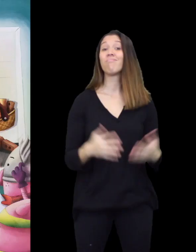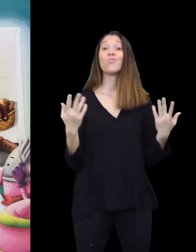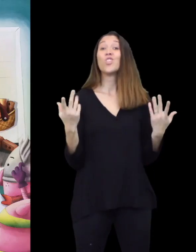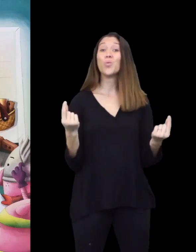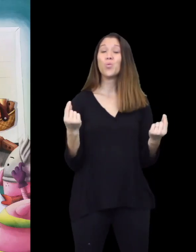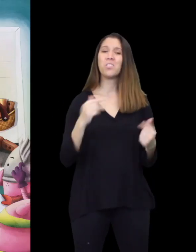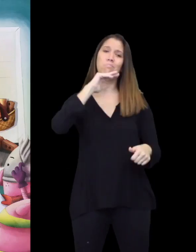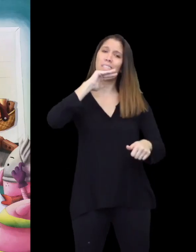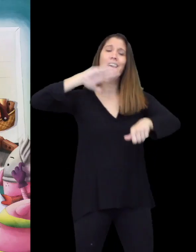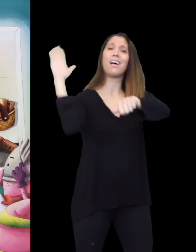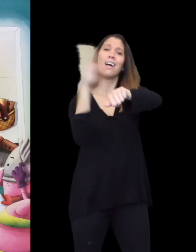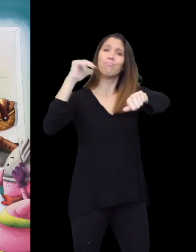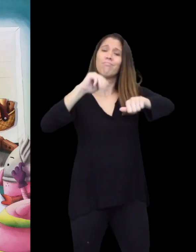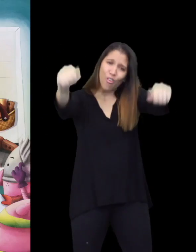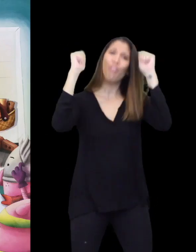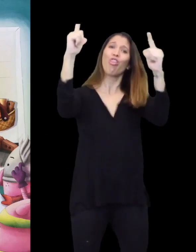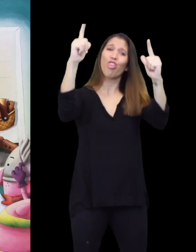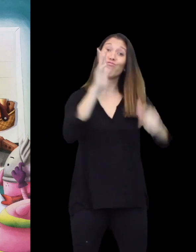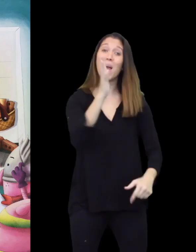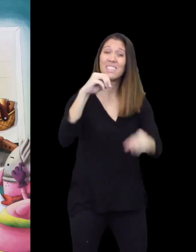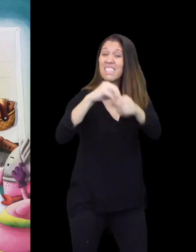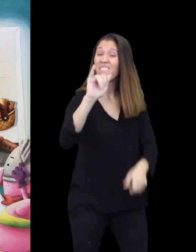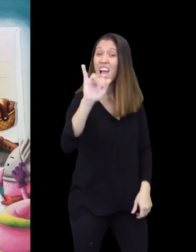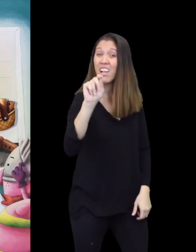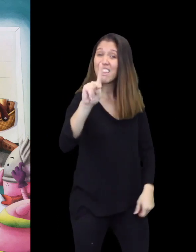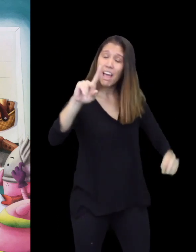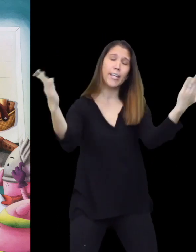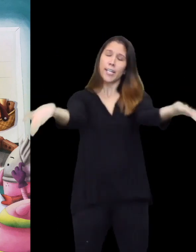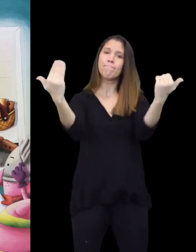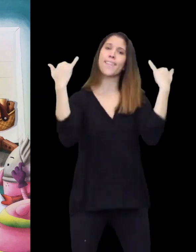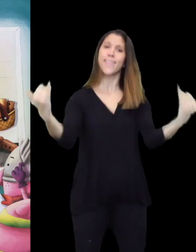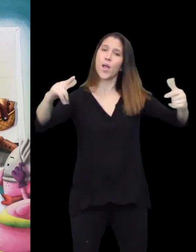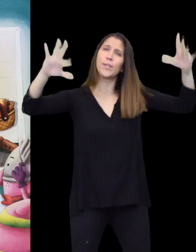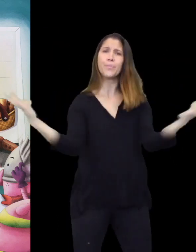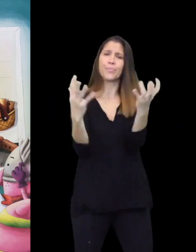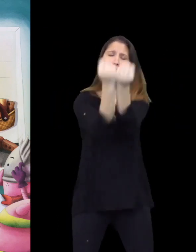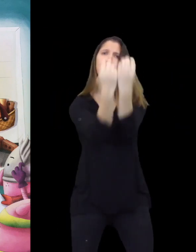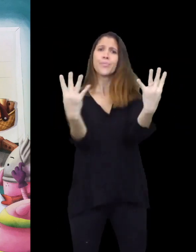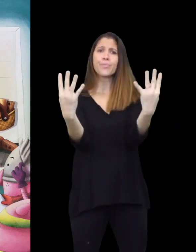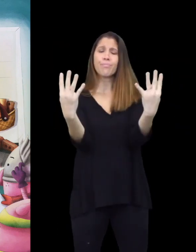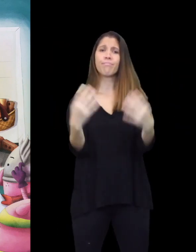The pigs rounded up all Grandmas in Fairyland. and to come now! They lined up.